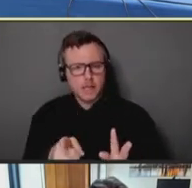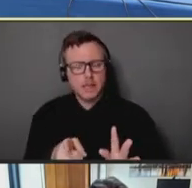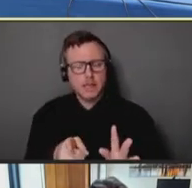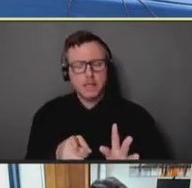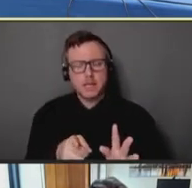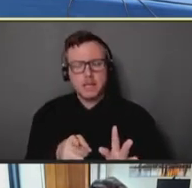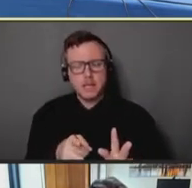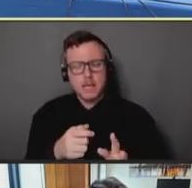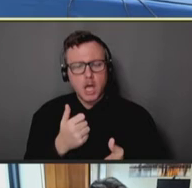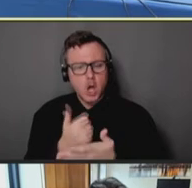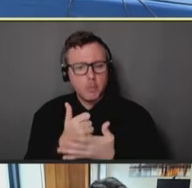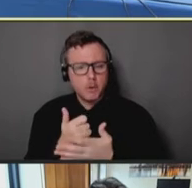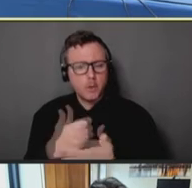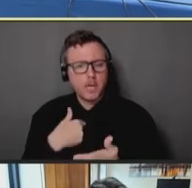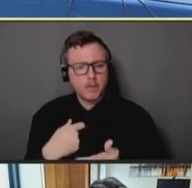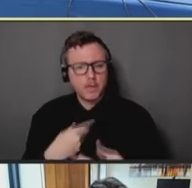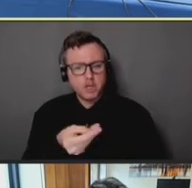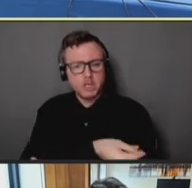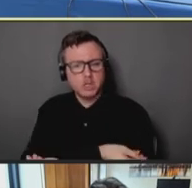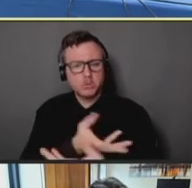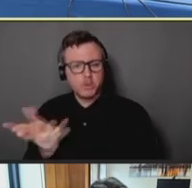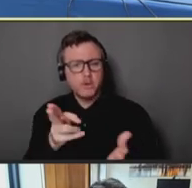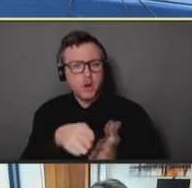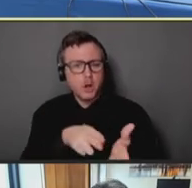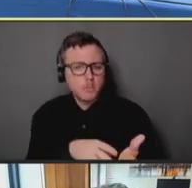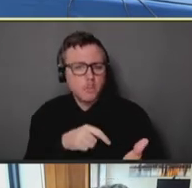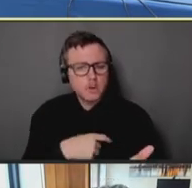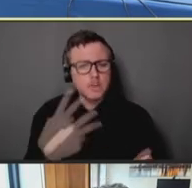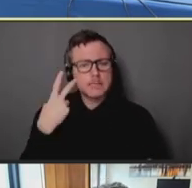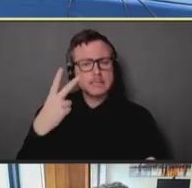distribution contract, but to what degree do you see further convergence?